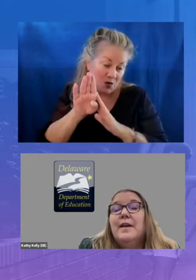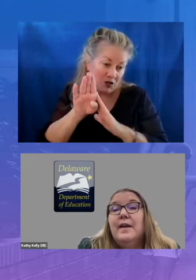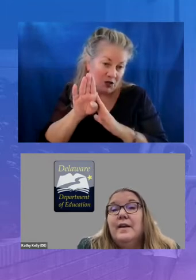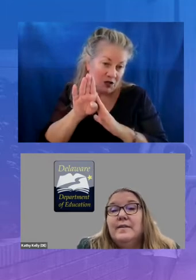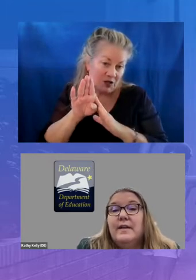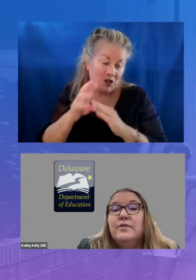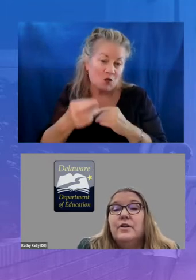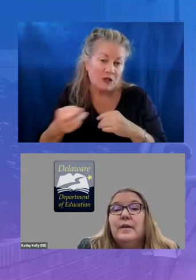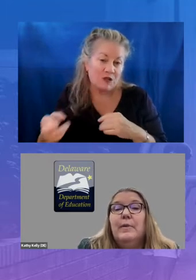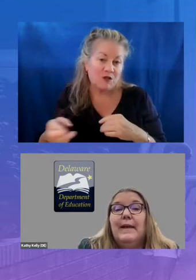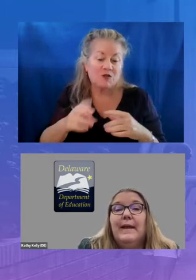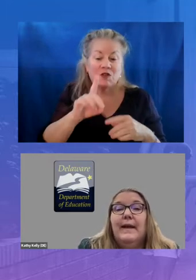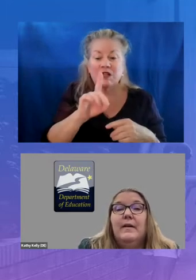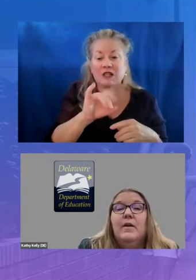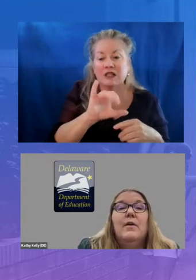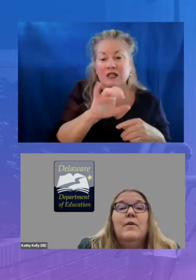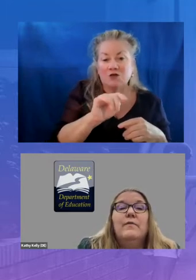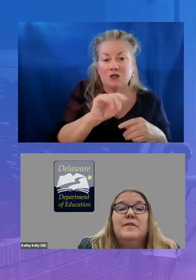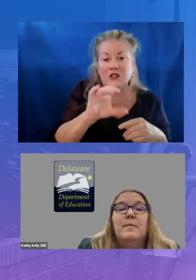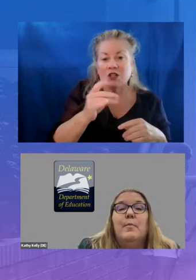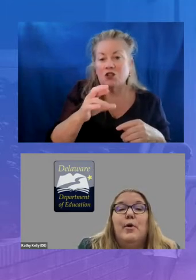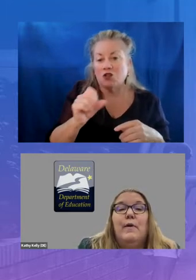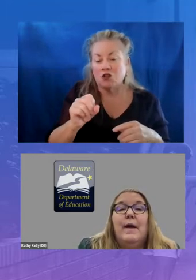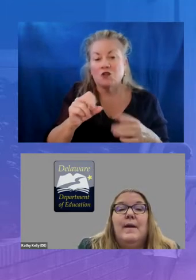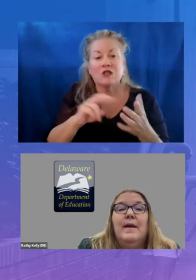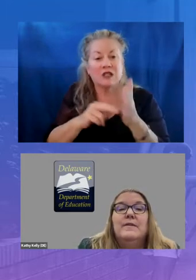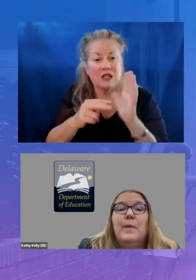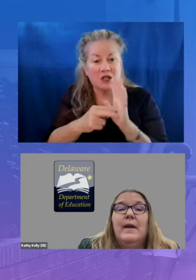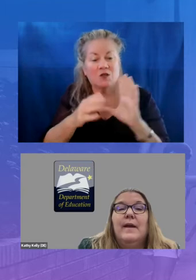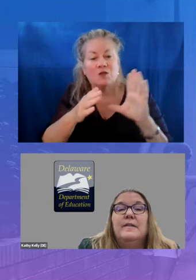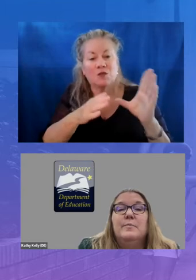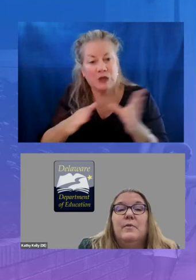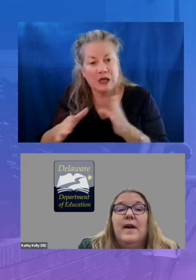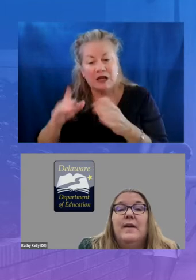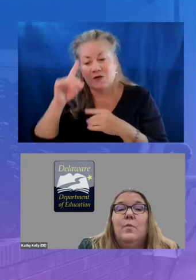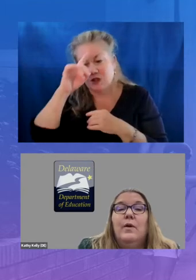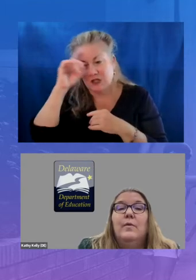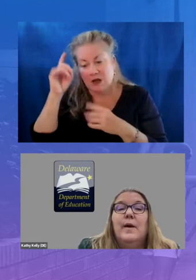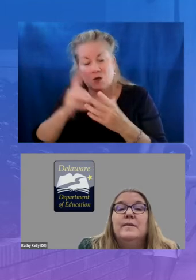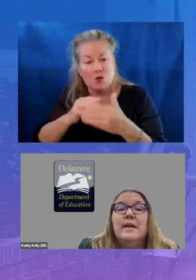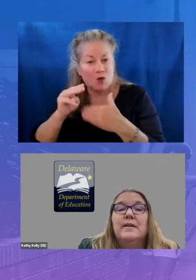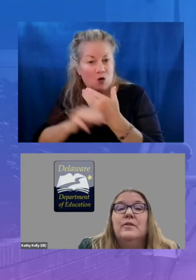in intentionally planning for summer programming as well as providing one-on-one technical